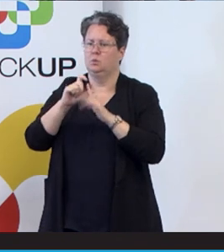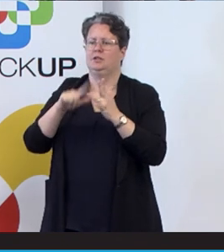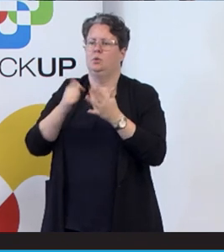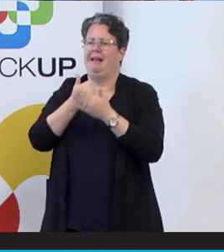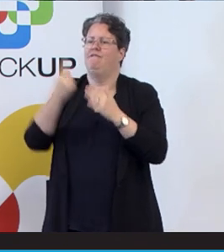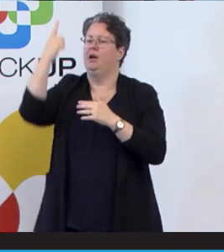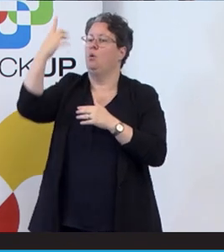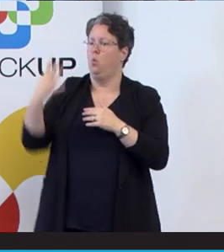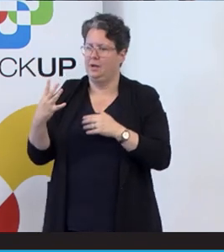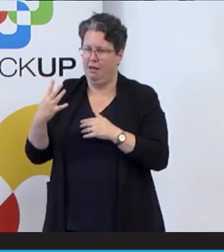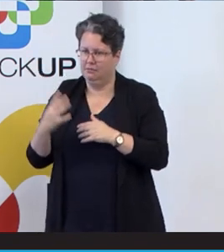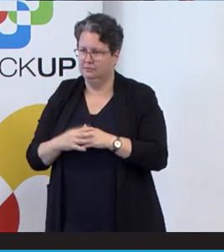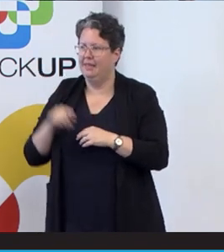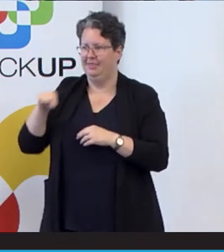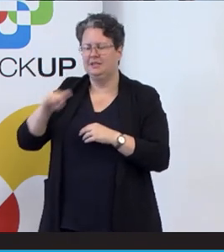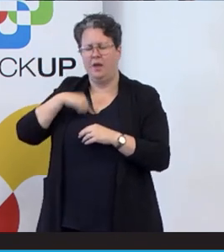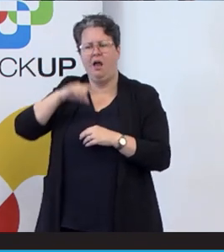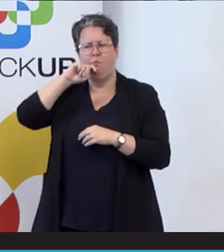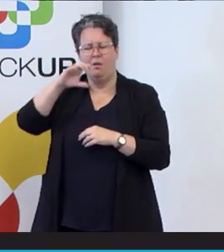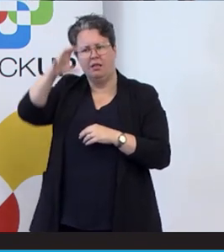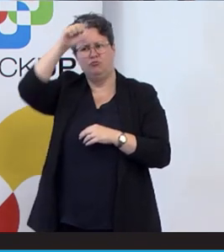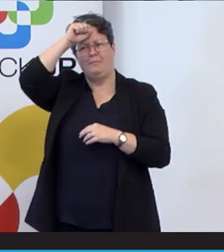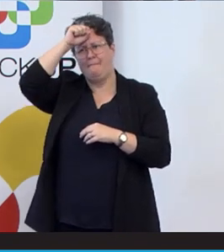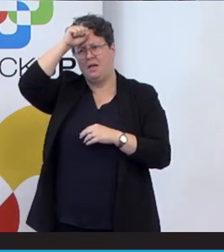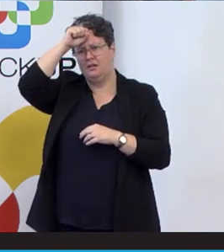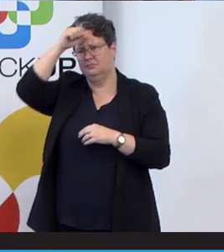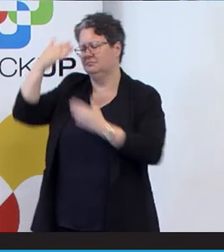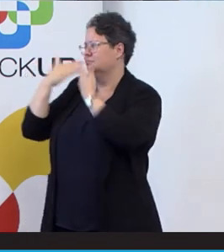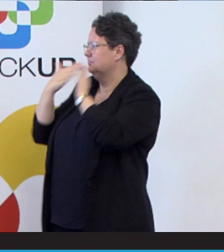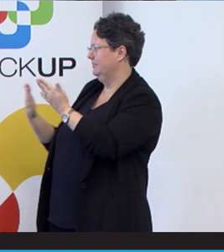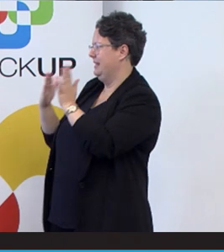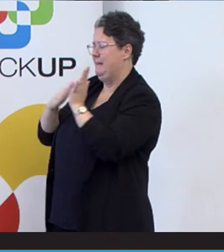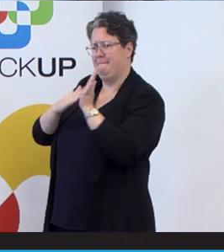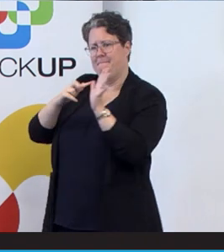And I think this is one I'll remember. Big thank you to Mandy for really pulling the